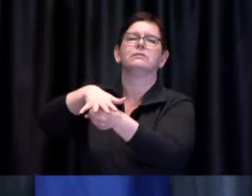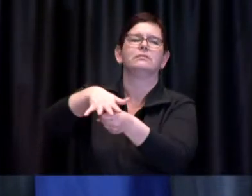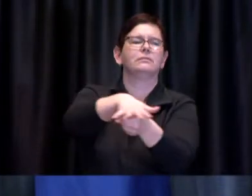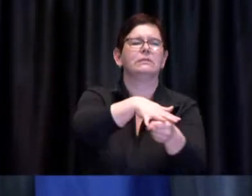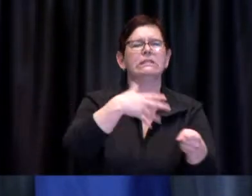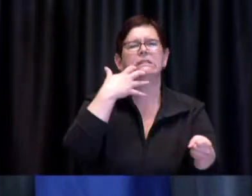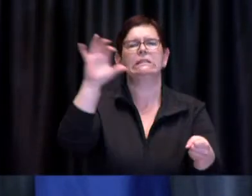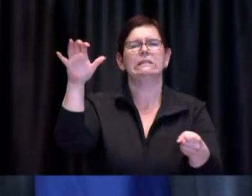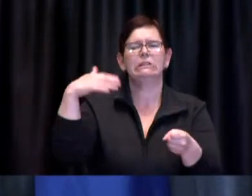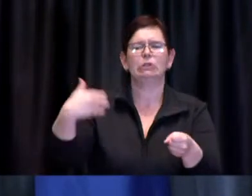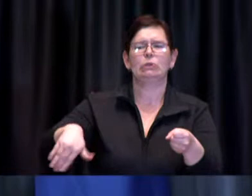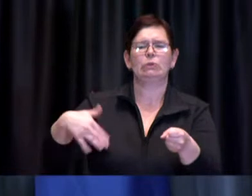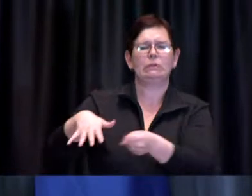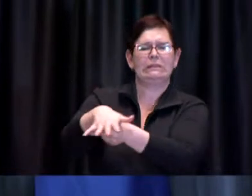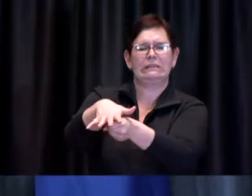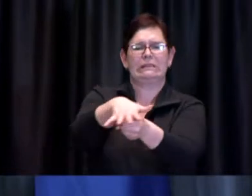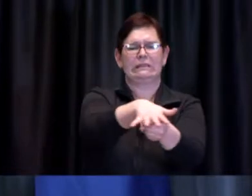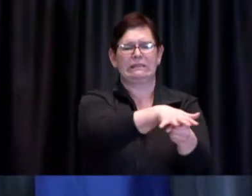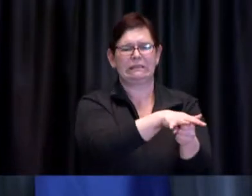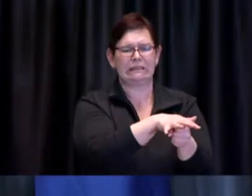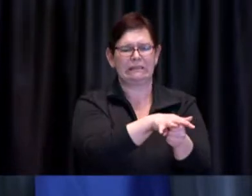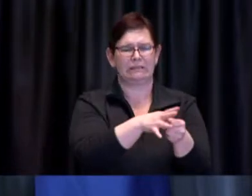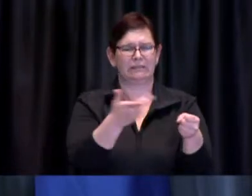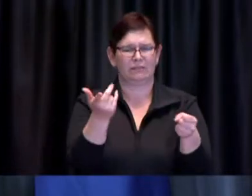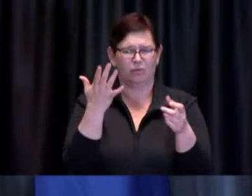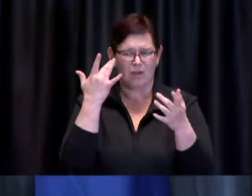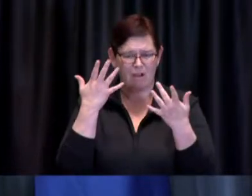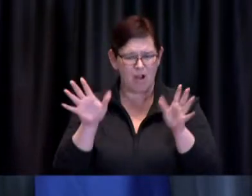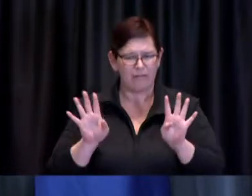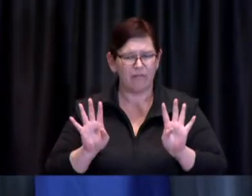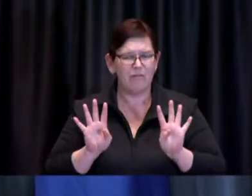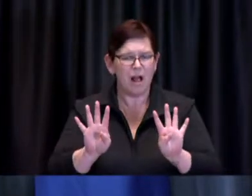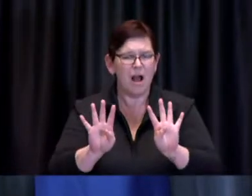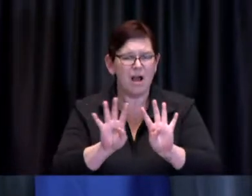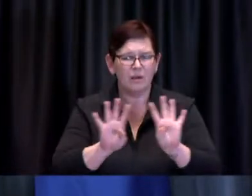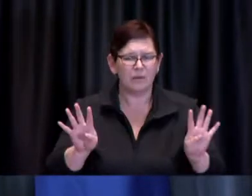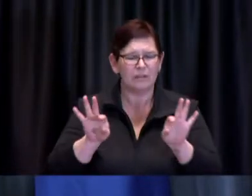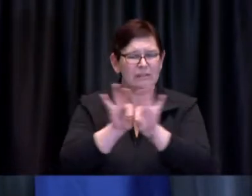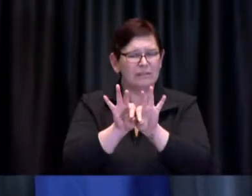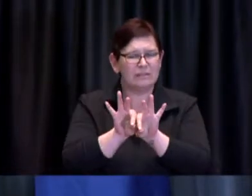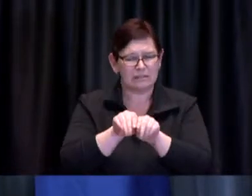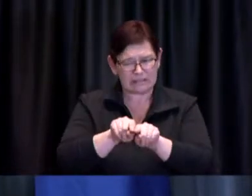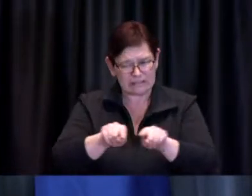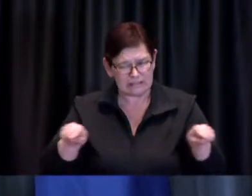proportion of our essential workers actually live and the extension of eligibility at least in